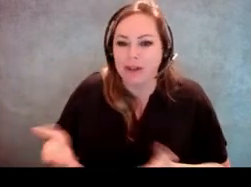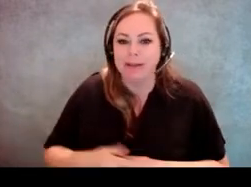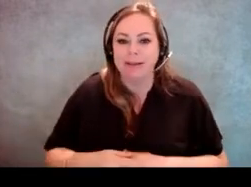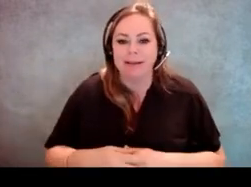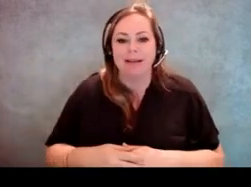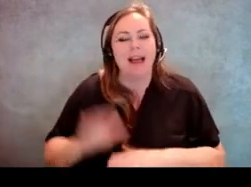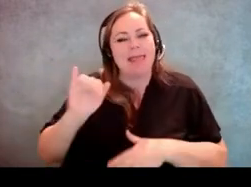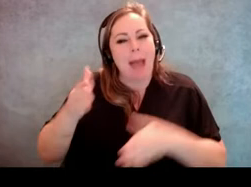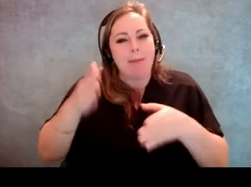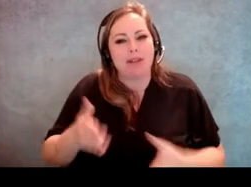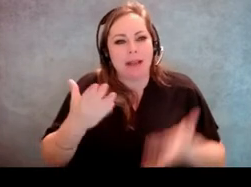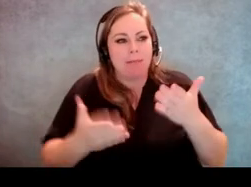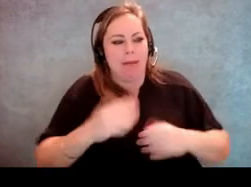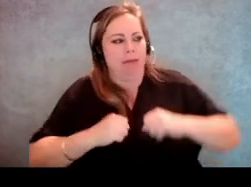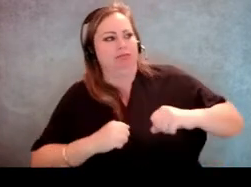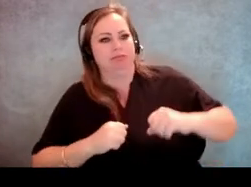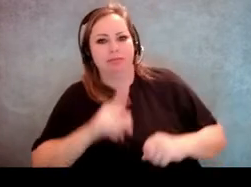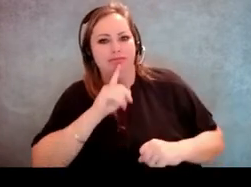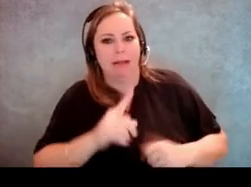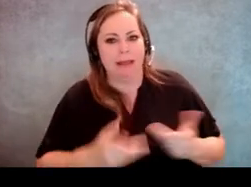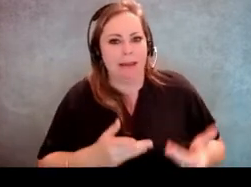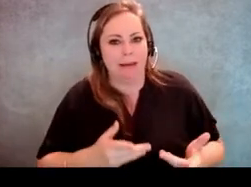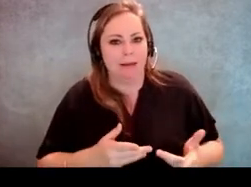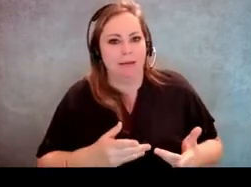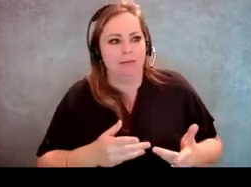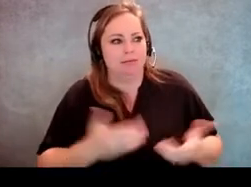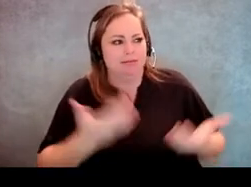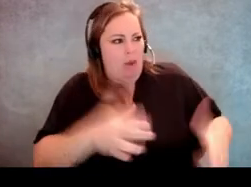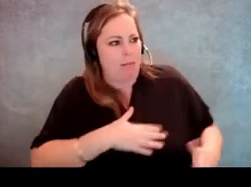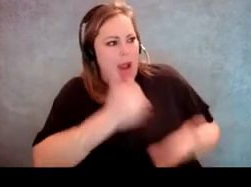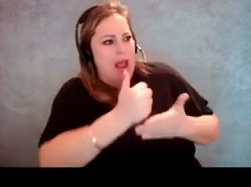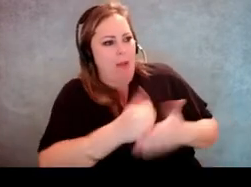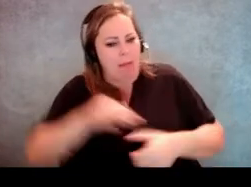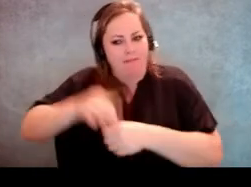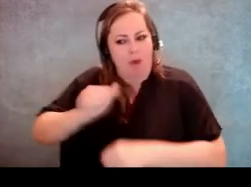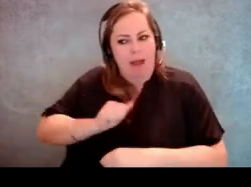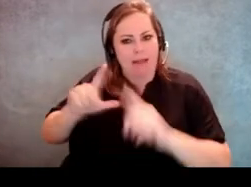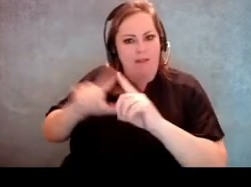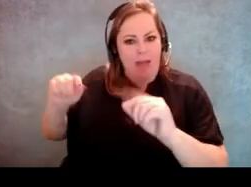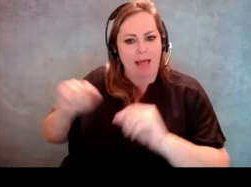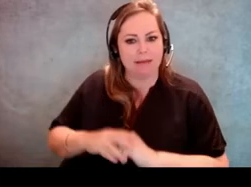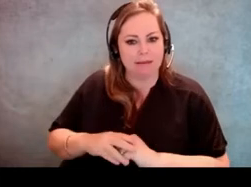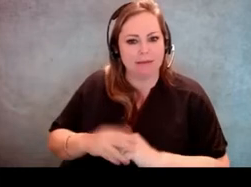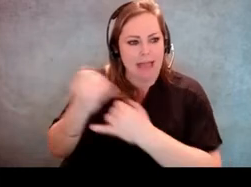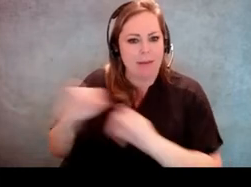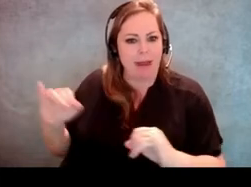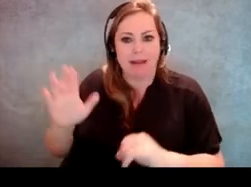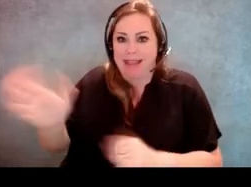'Cause that person may be really intent on casting their ballot independently, which is their right.